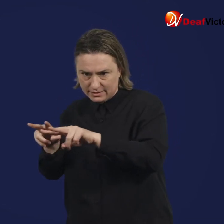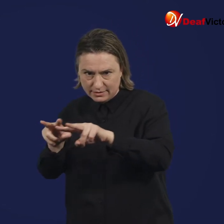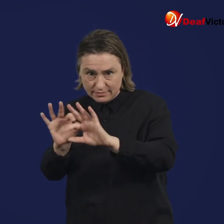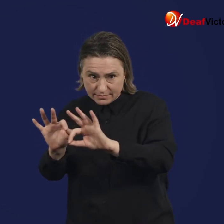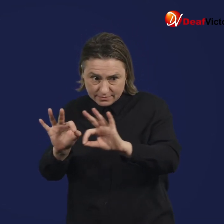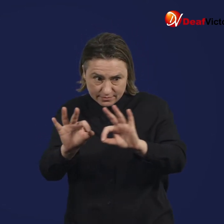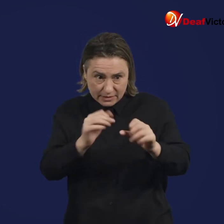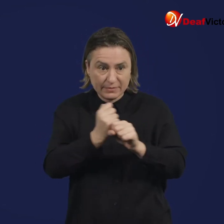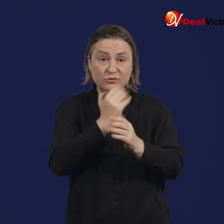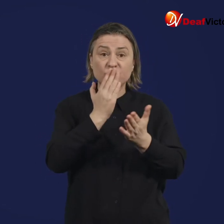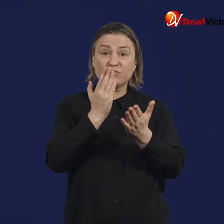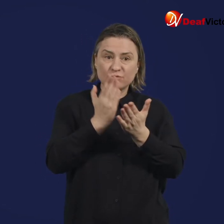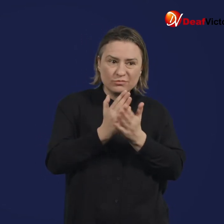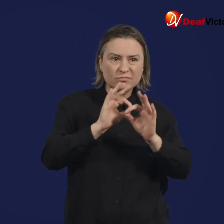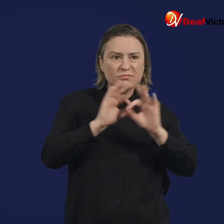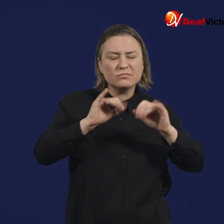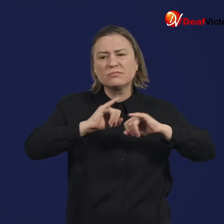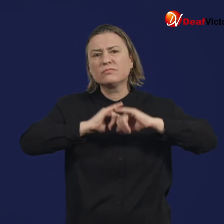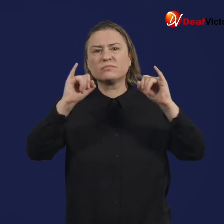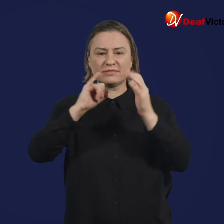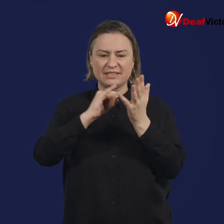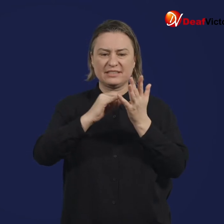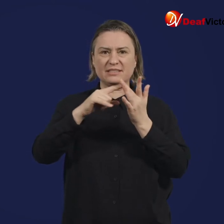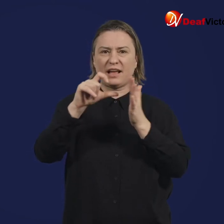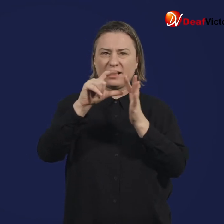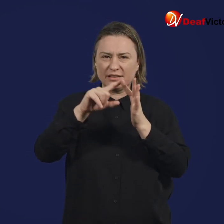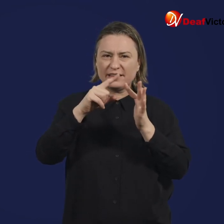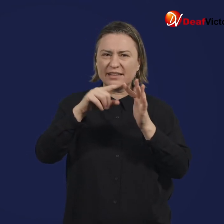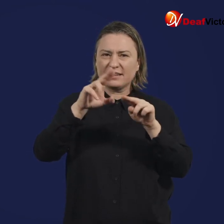the TGA will continue to monitor the COVID-19 vaccines available in Australia